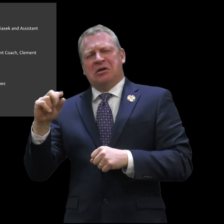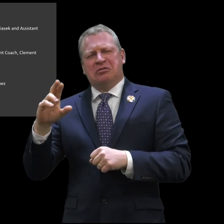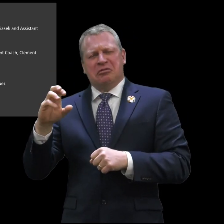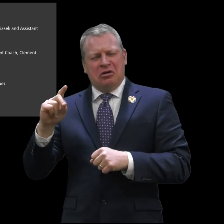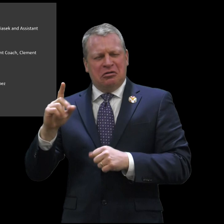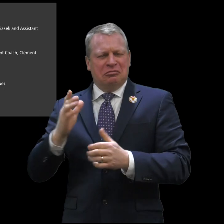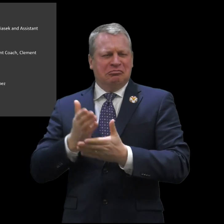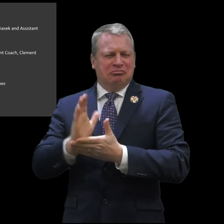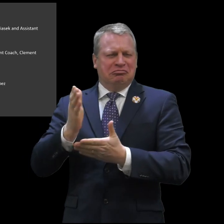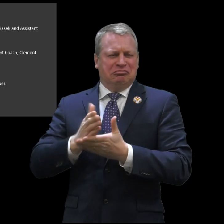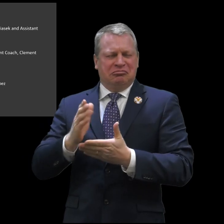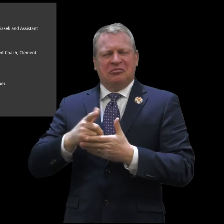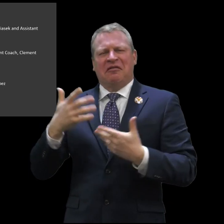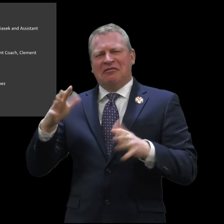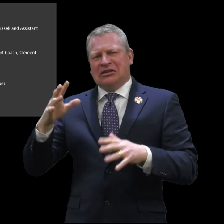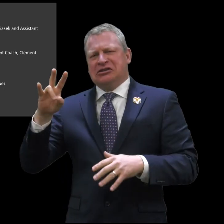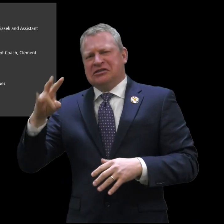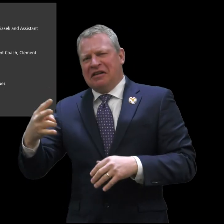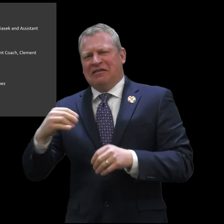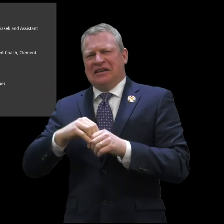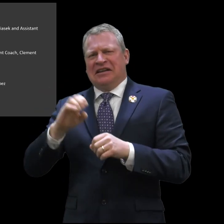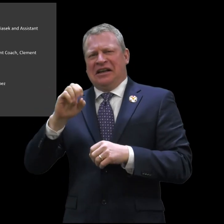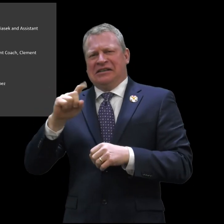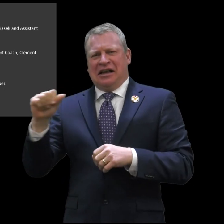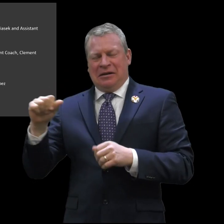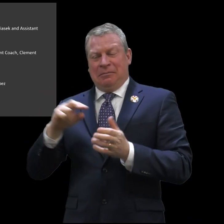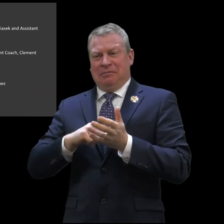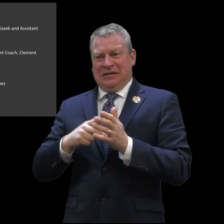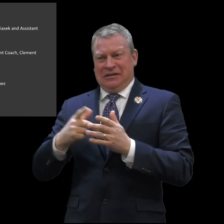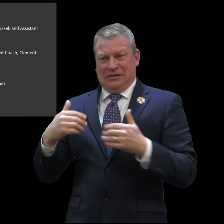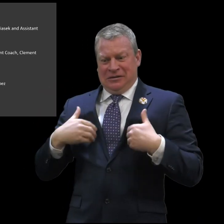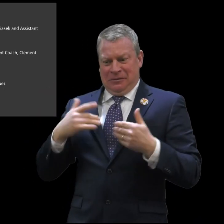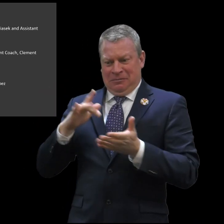great future ahead of them. This year they finished with a 5-20 record and